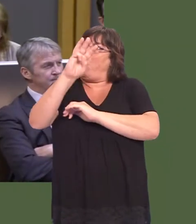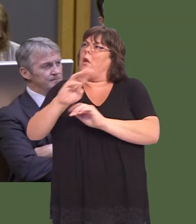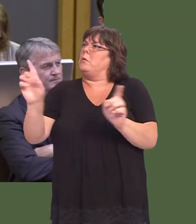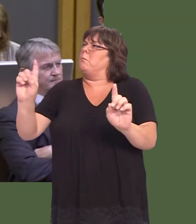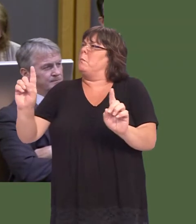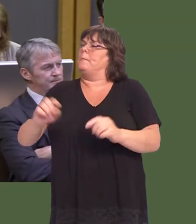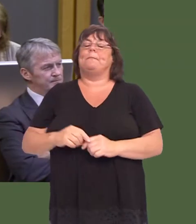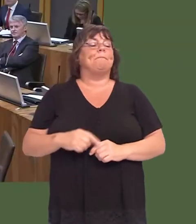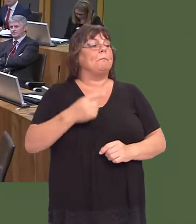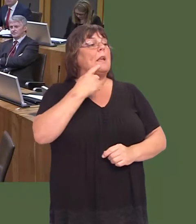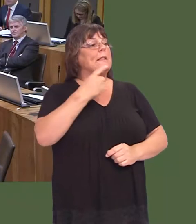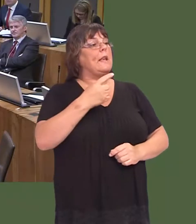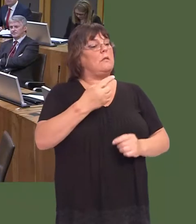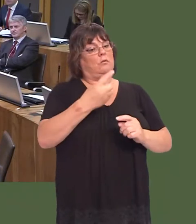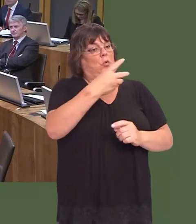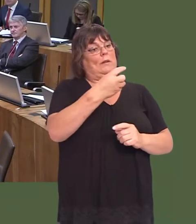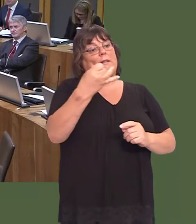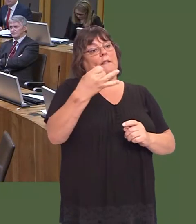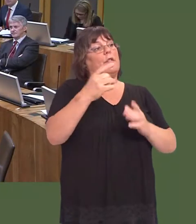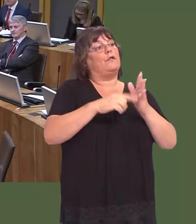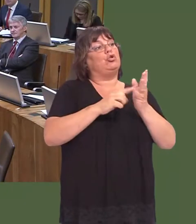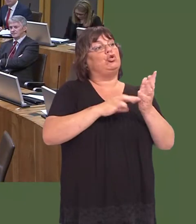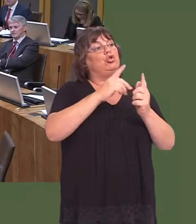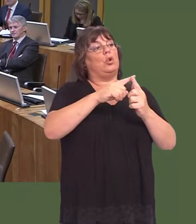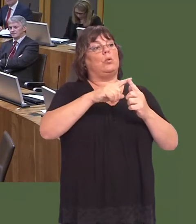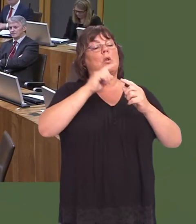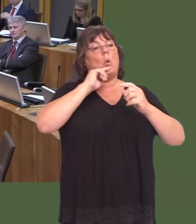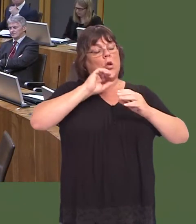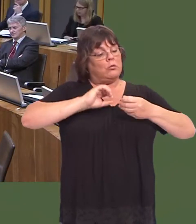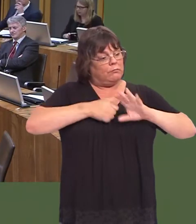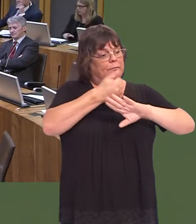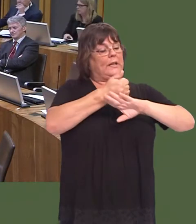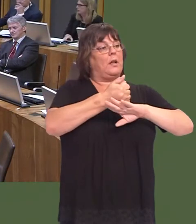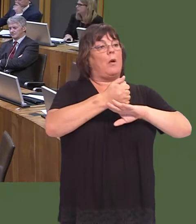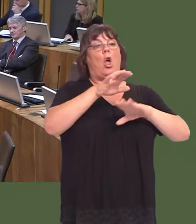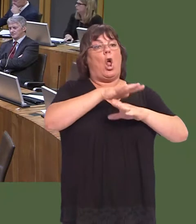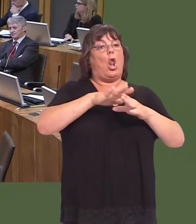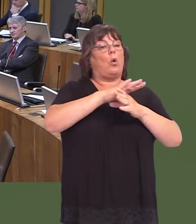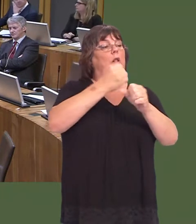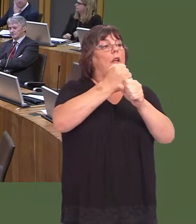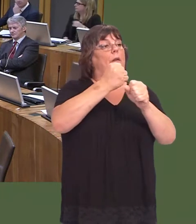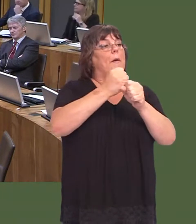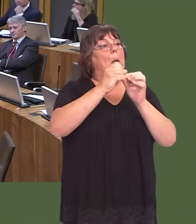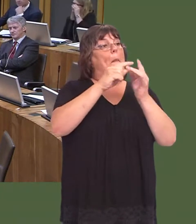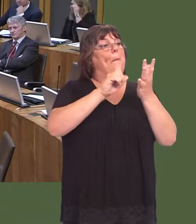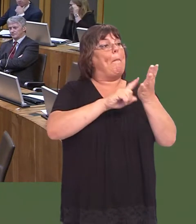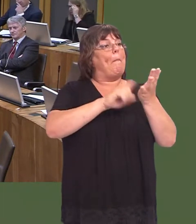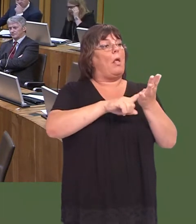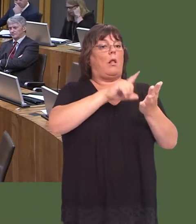As I said in my statement on the legislative programme on 27 June, we will introduce a local government Bill in the second year of our programme to reform local government.